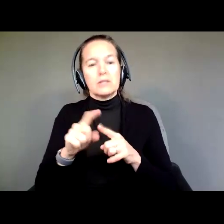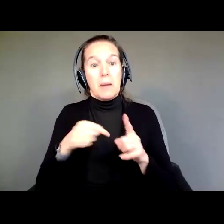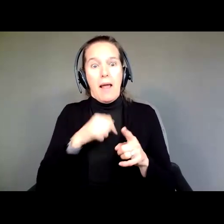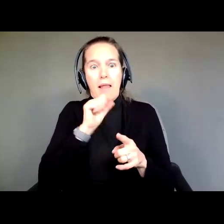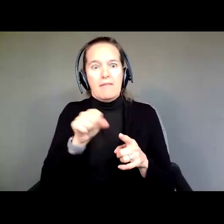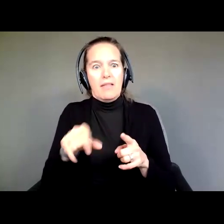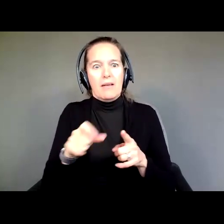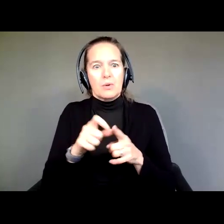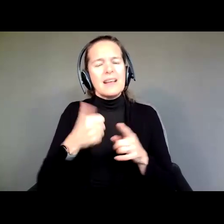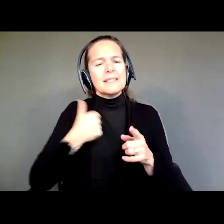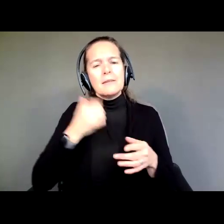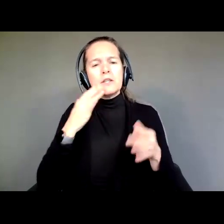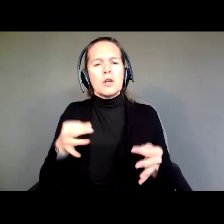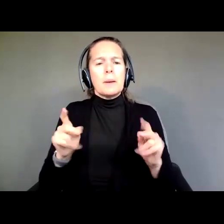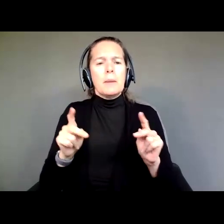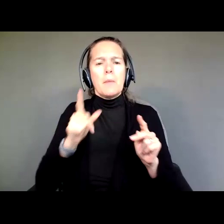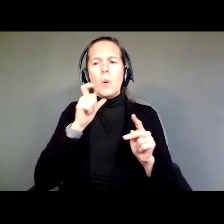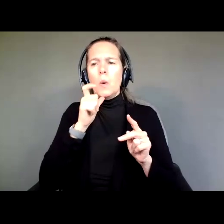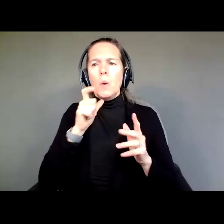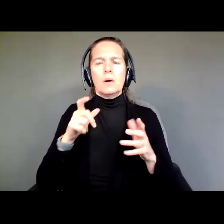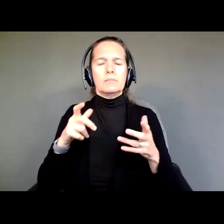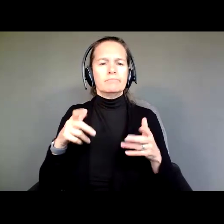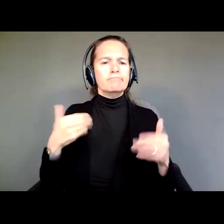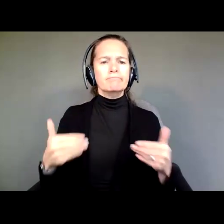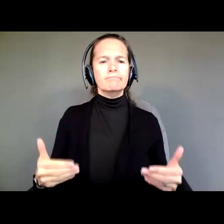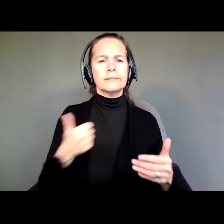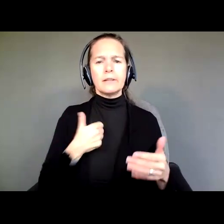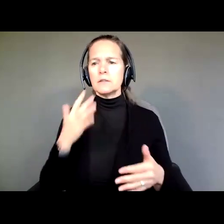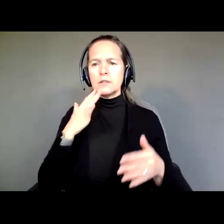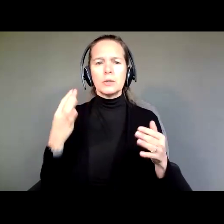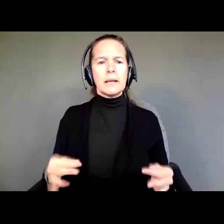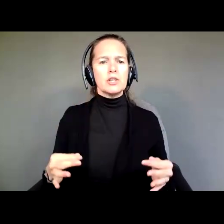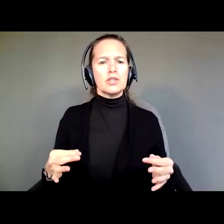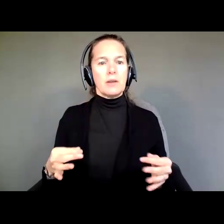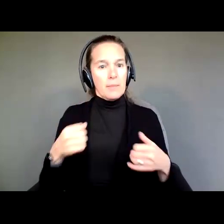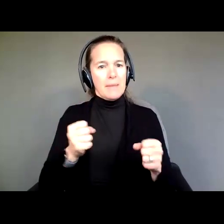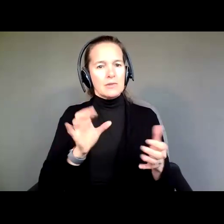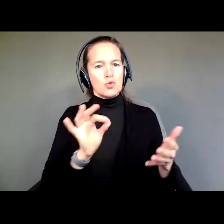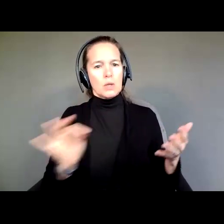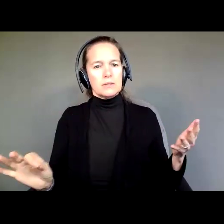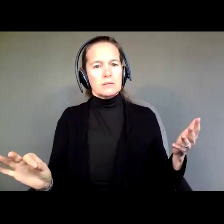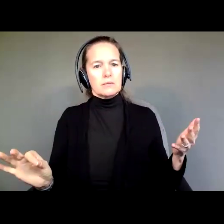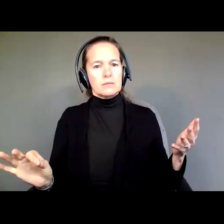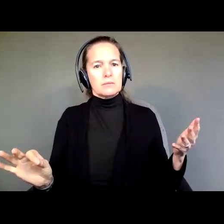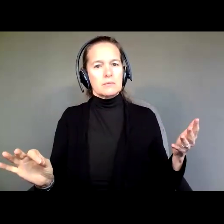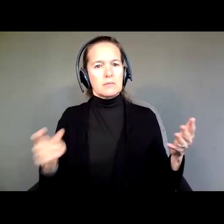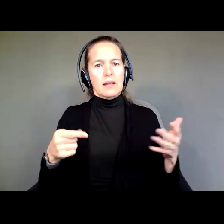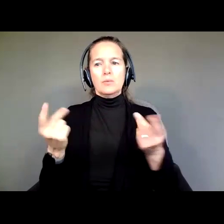who exercise self determination make choices; they do things; they choose things, instead